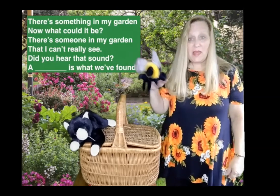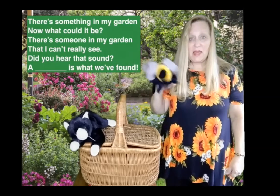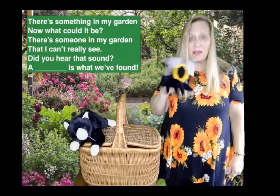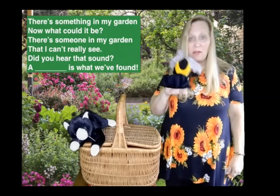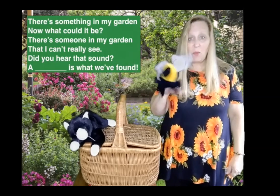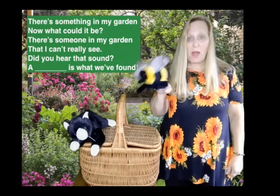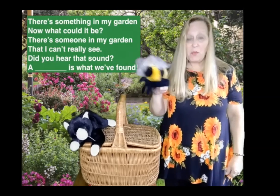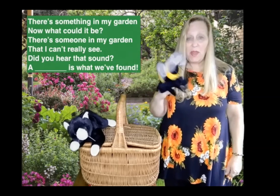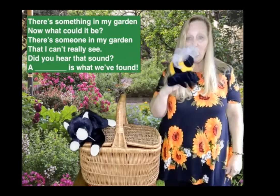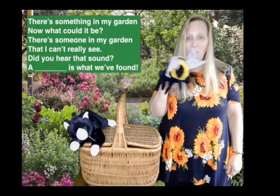A bee is what we found.